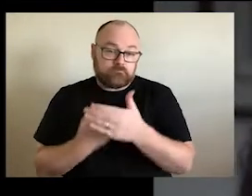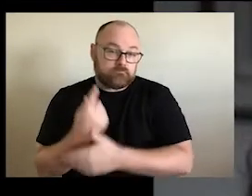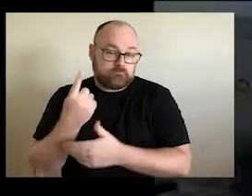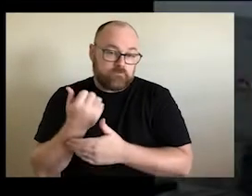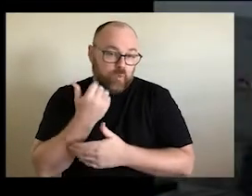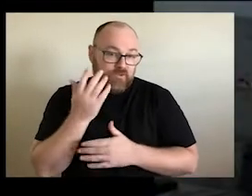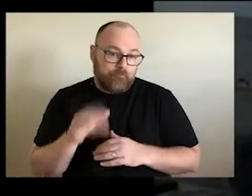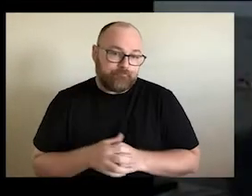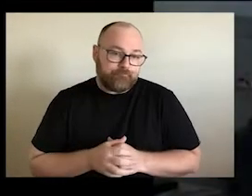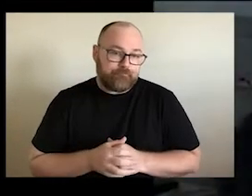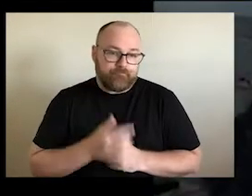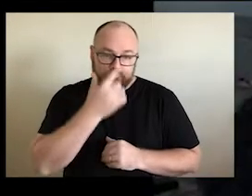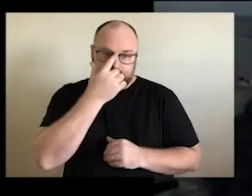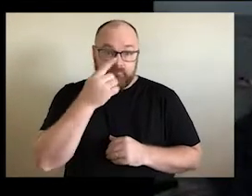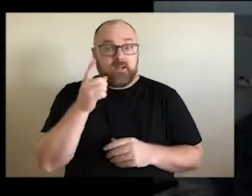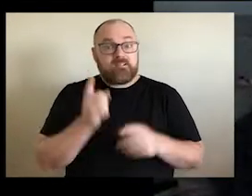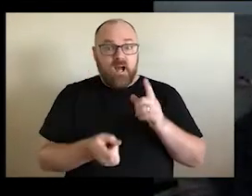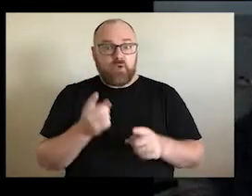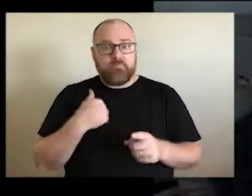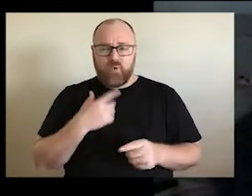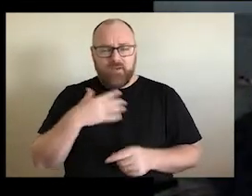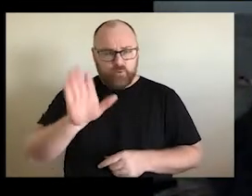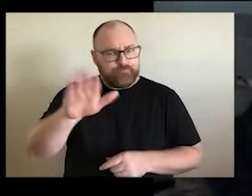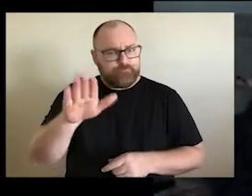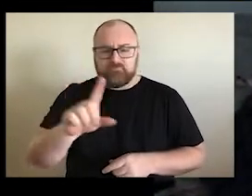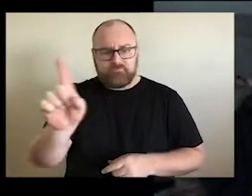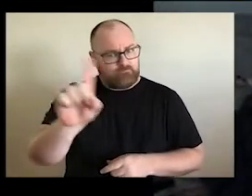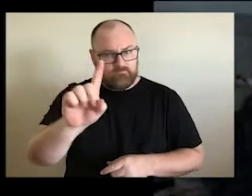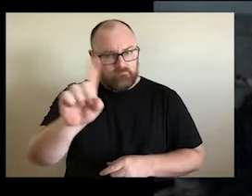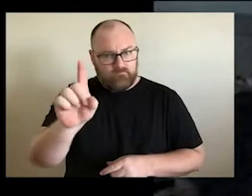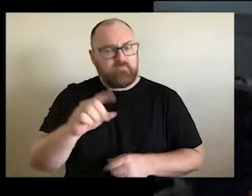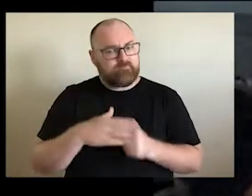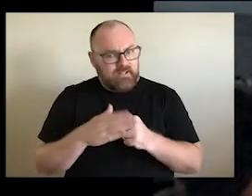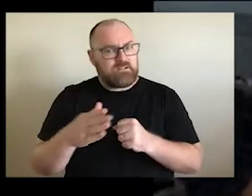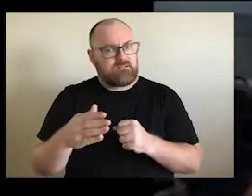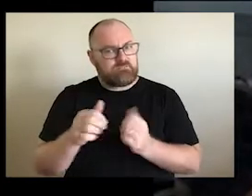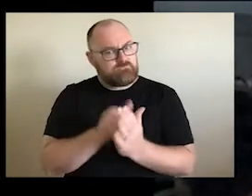when you and sometimes, you know, you have to really address these things straight away. They